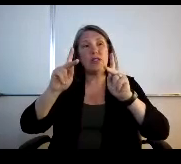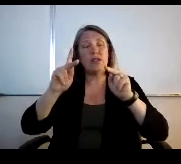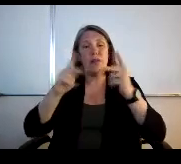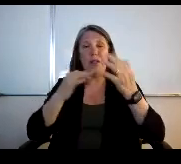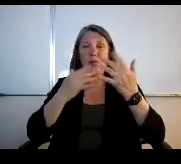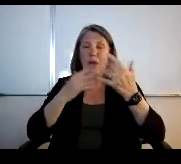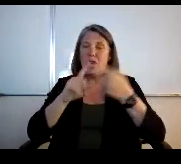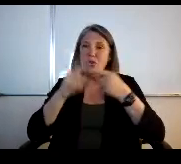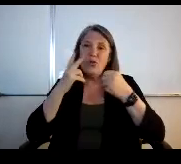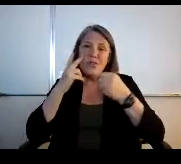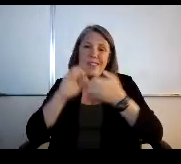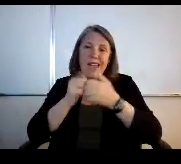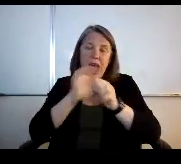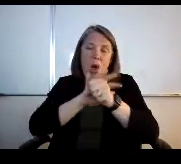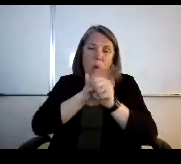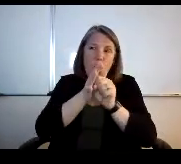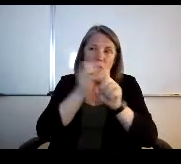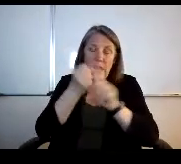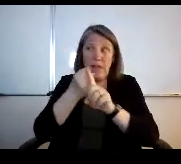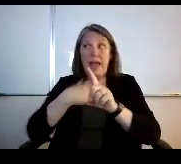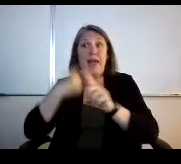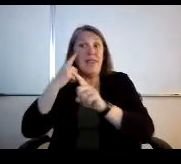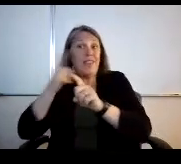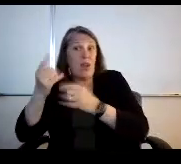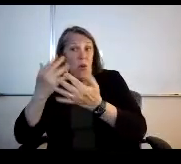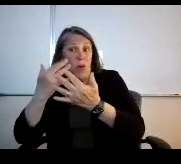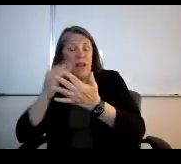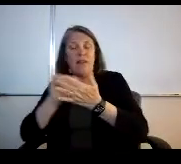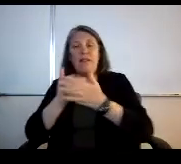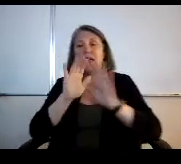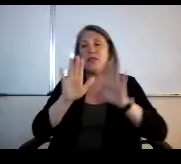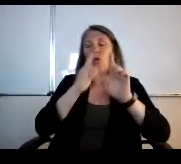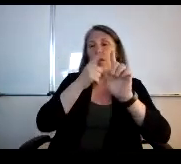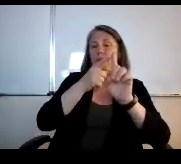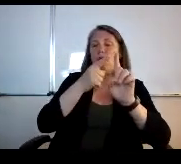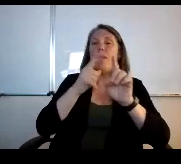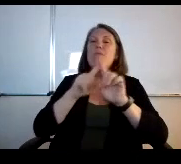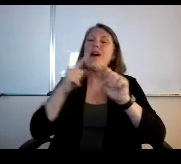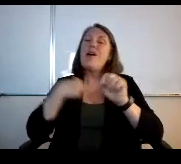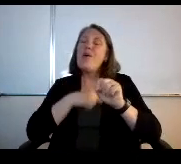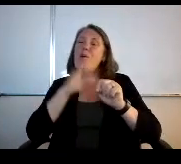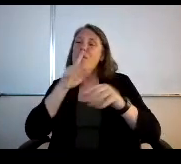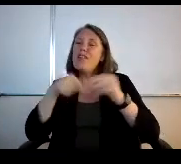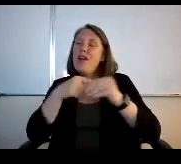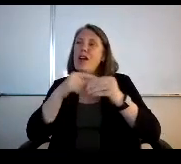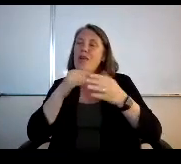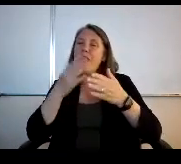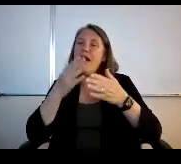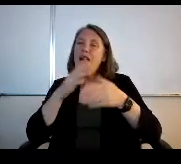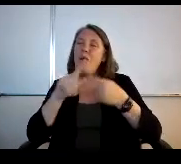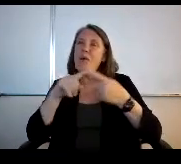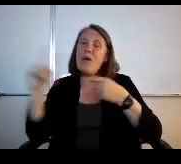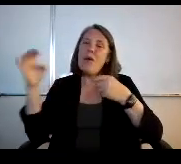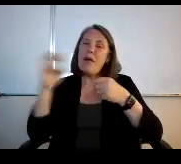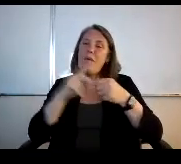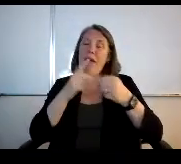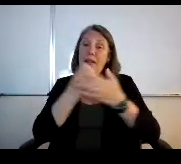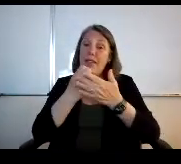to see how Covid impacts that sure would be good to visit. Great point Mr. We talked about kind of moving those back so I thought maybe even toward